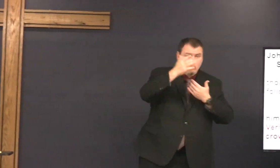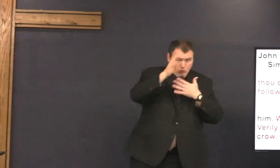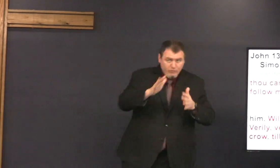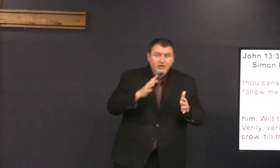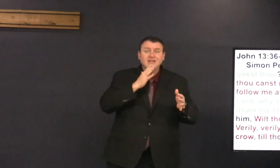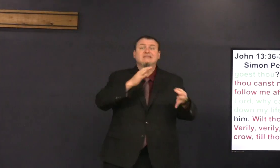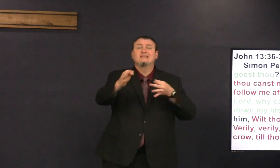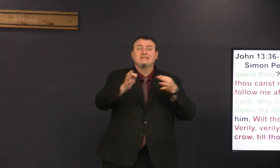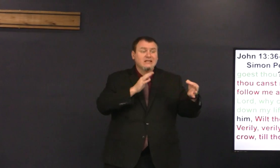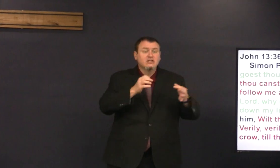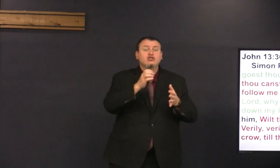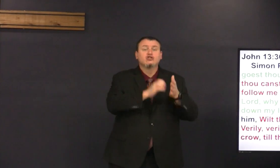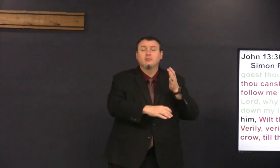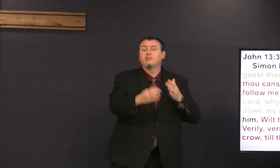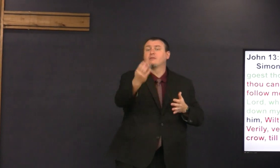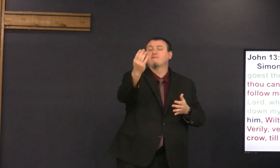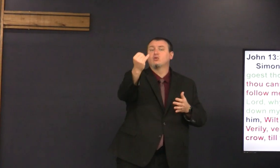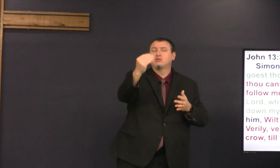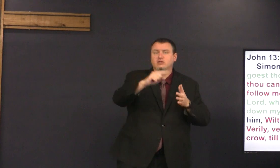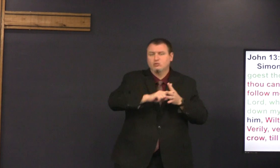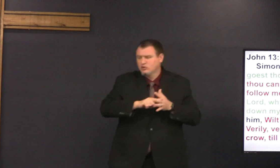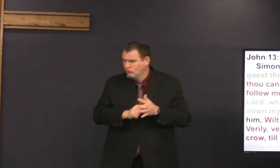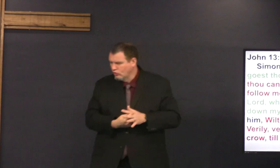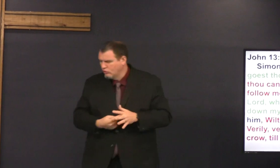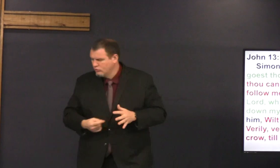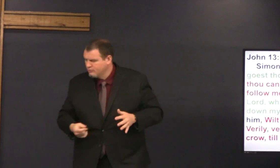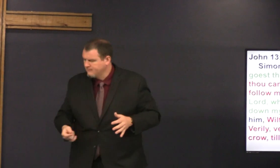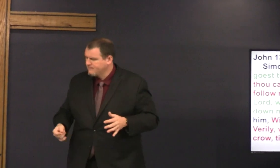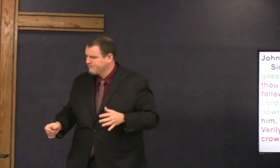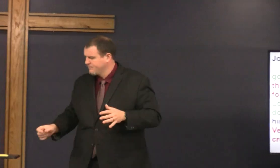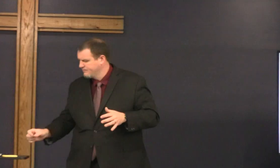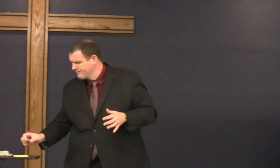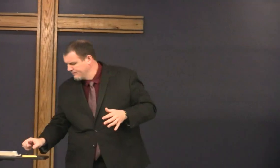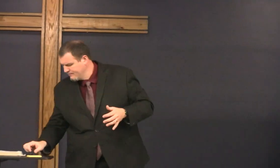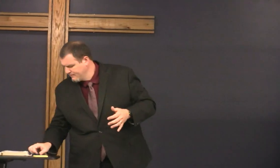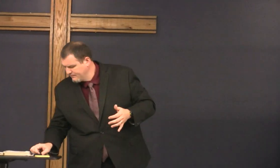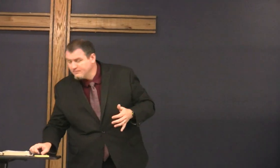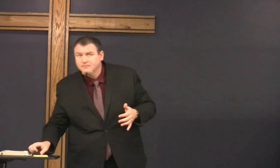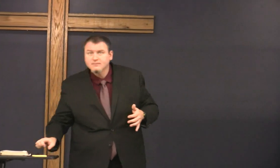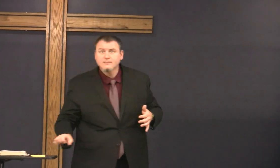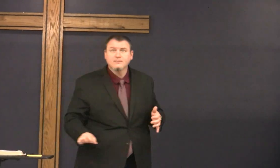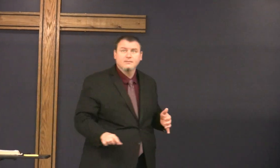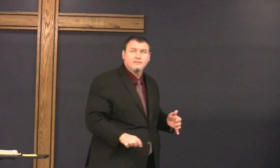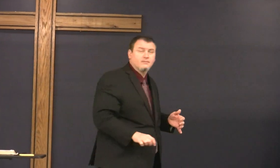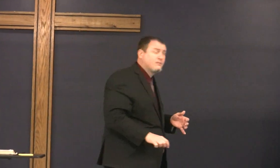so as Jesus is in the upper room in chapter 14 he starts to explain